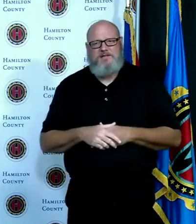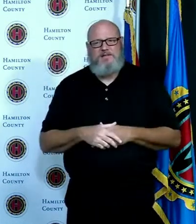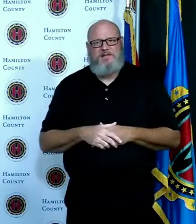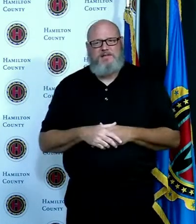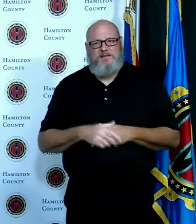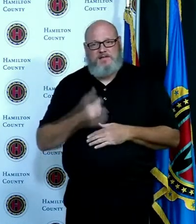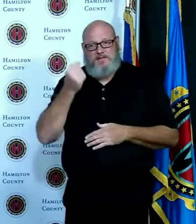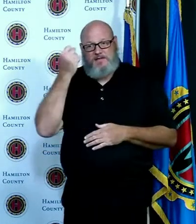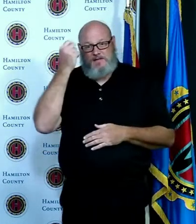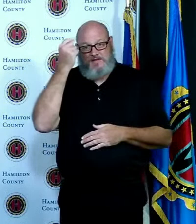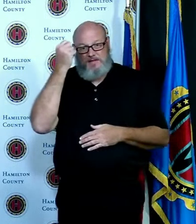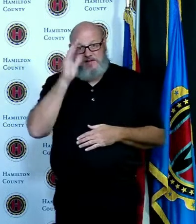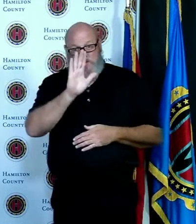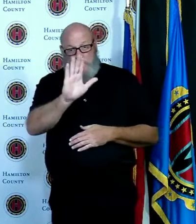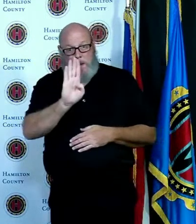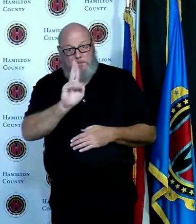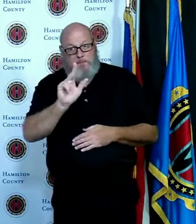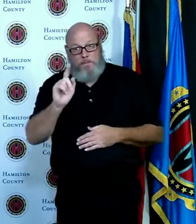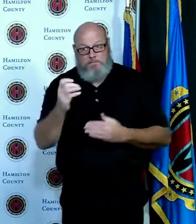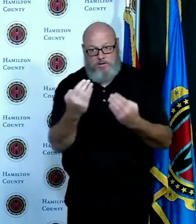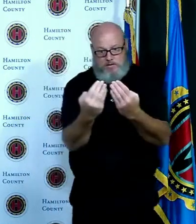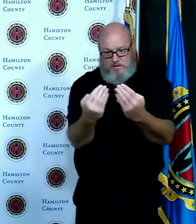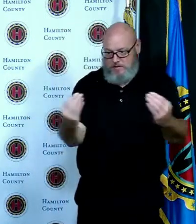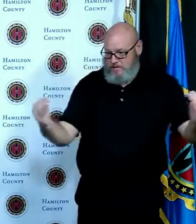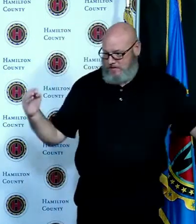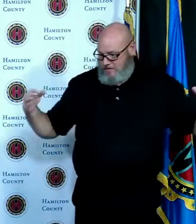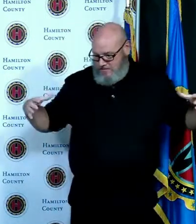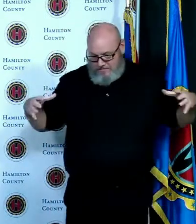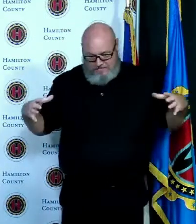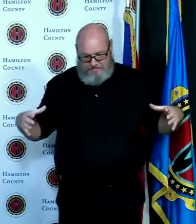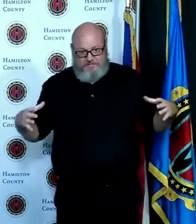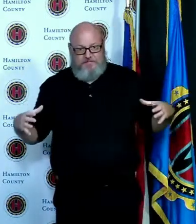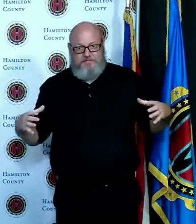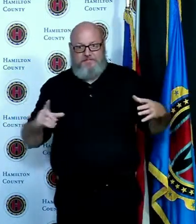those bubbles to people that you know you trust you like their friends their family